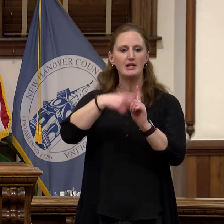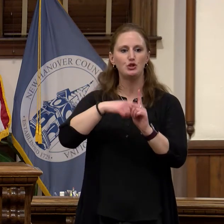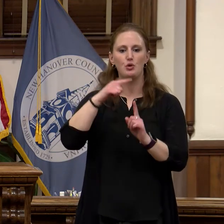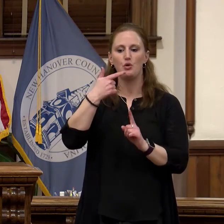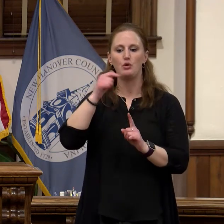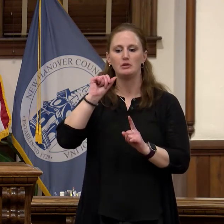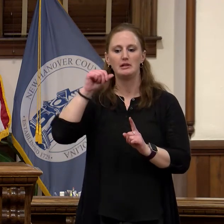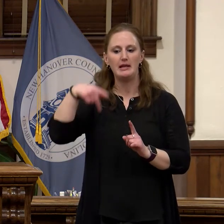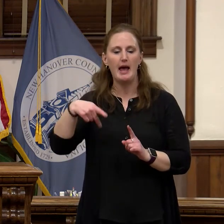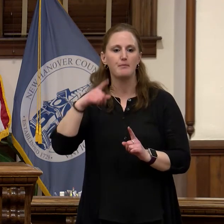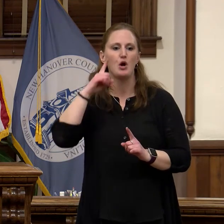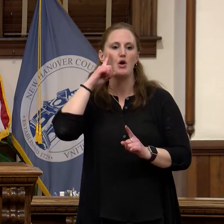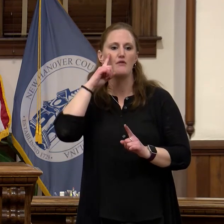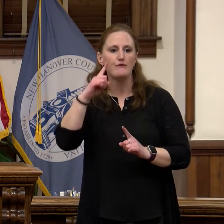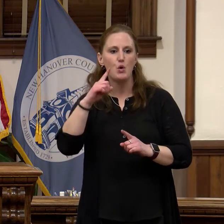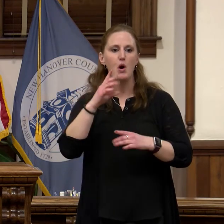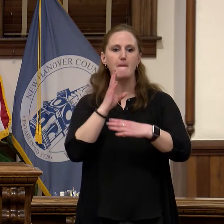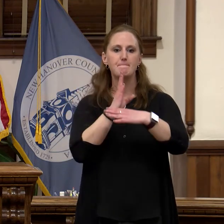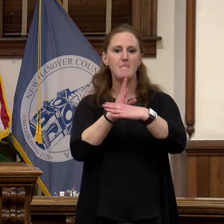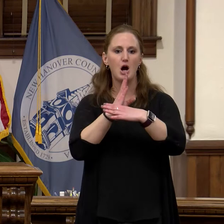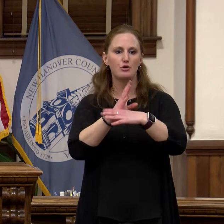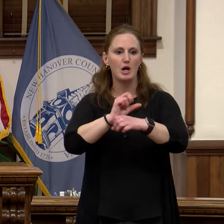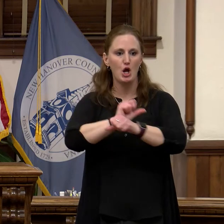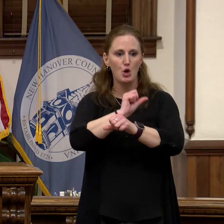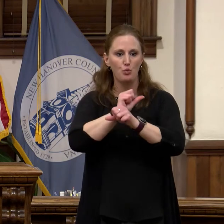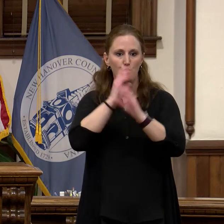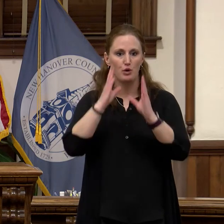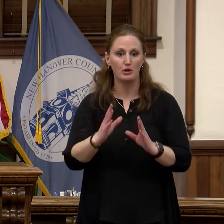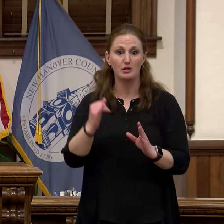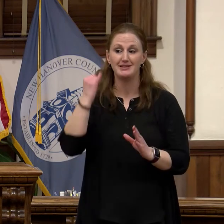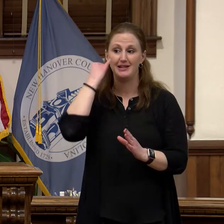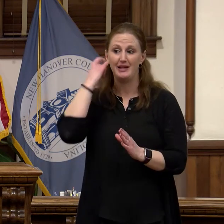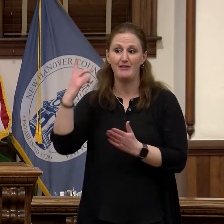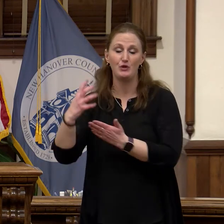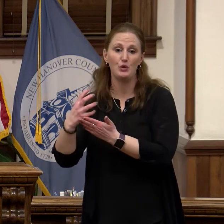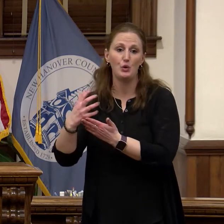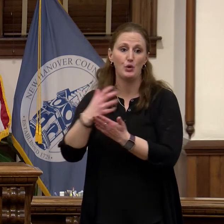income workers in our area who are earning between 60 and 120 percent of